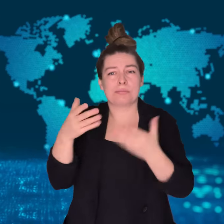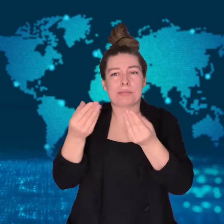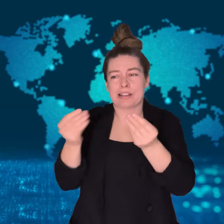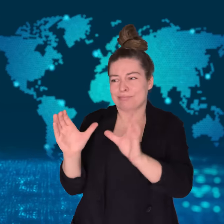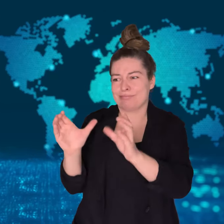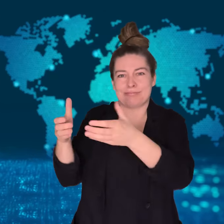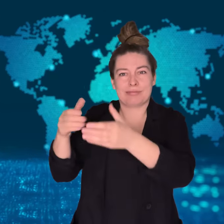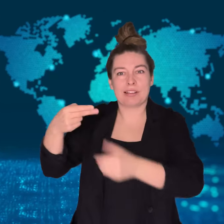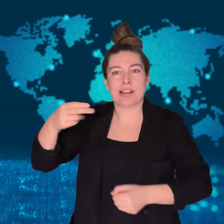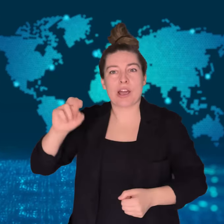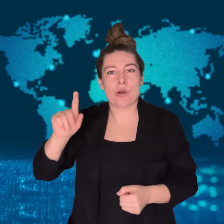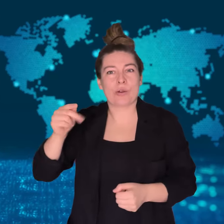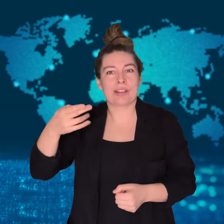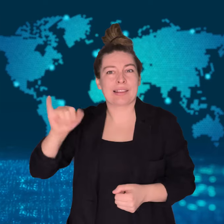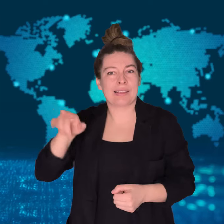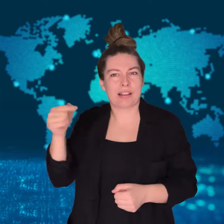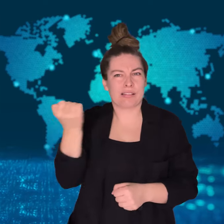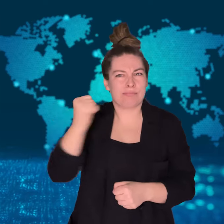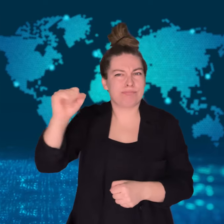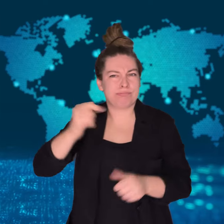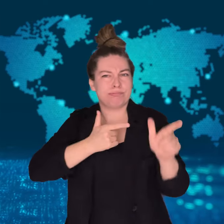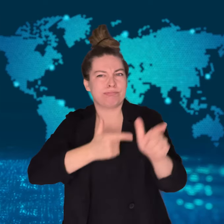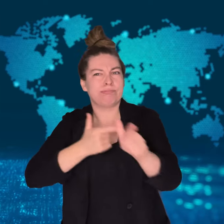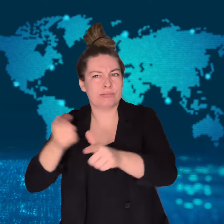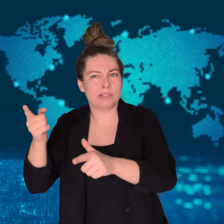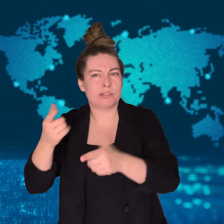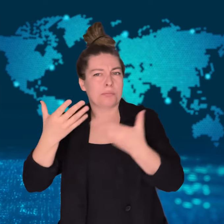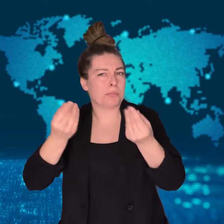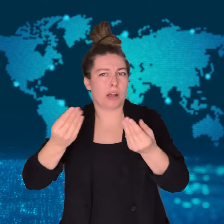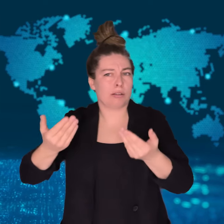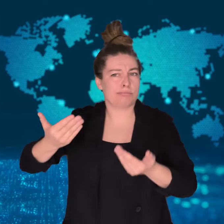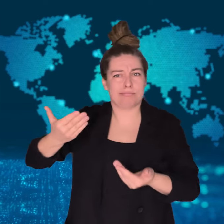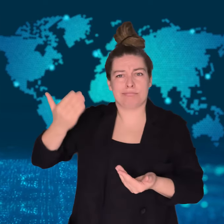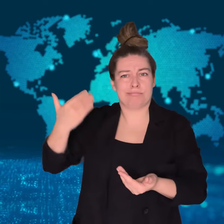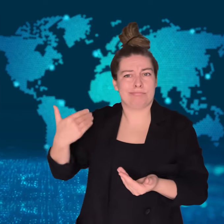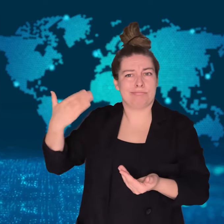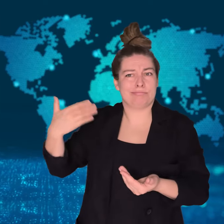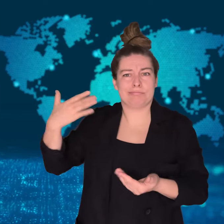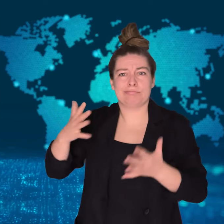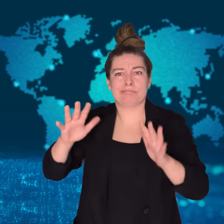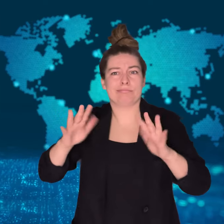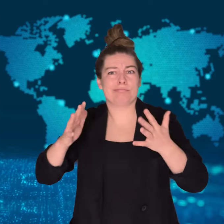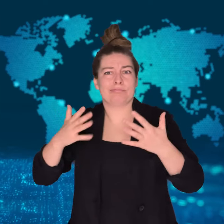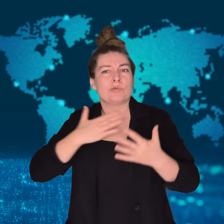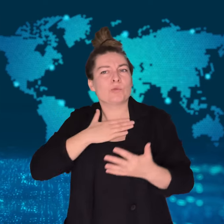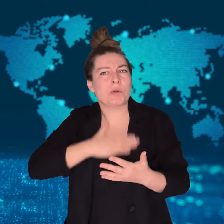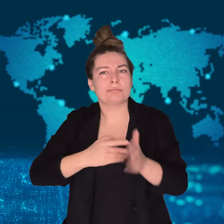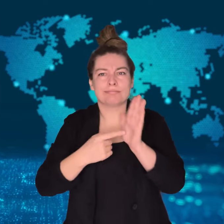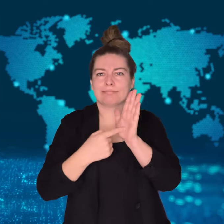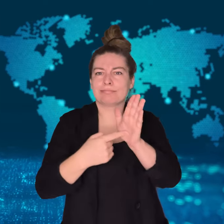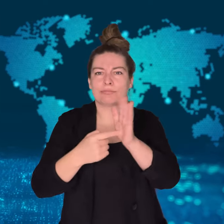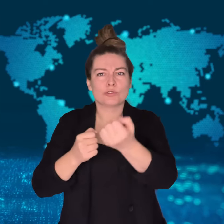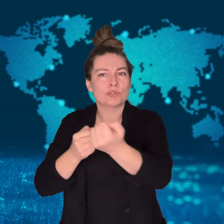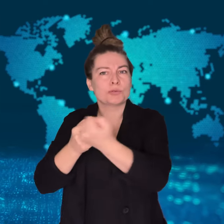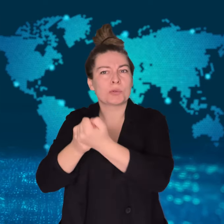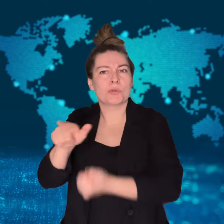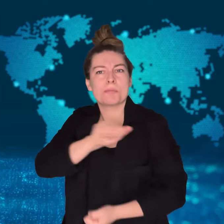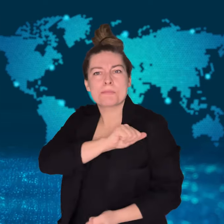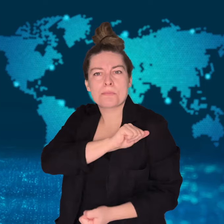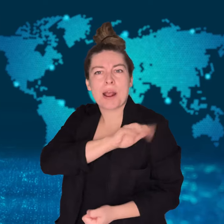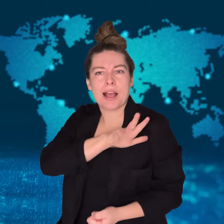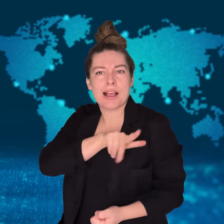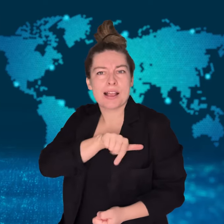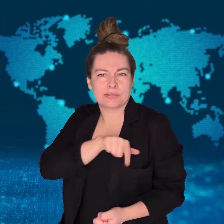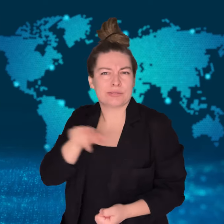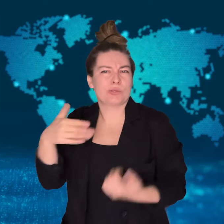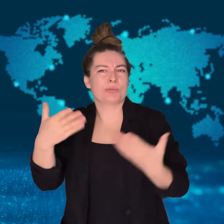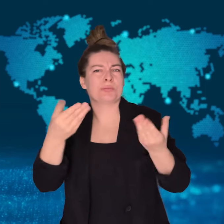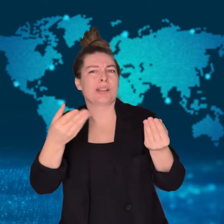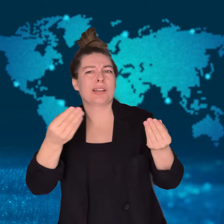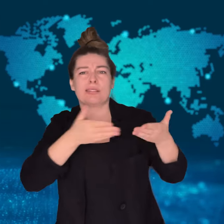It's the first ship to sink since the Houthi started attacking vessels